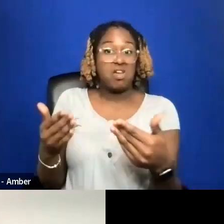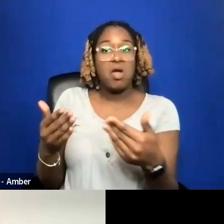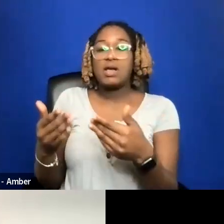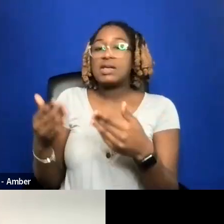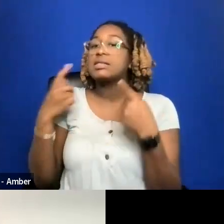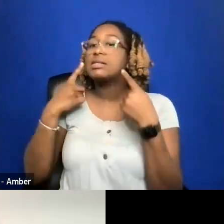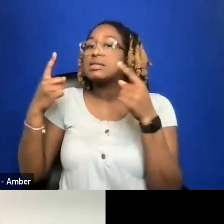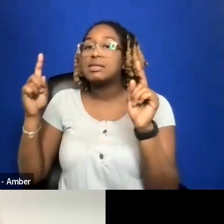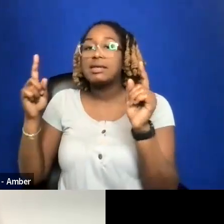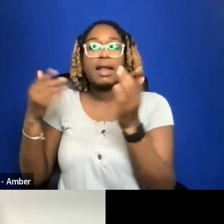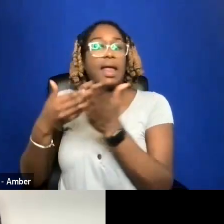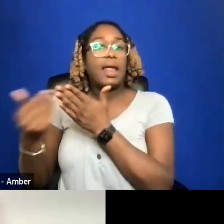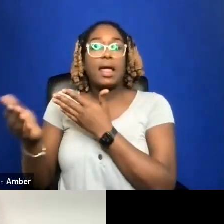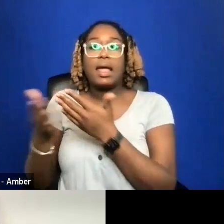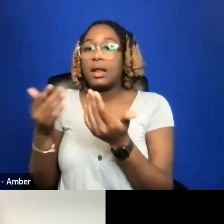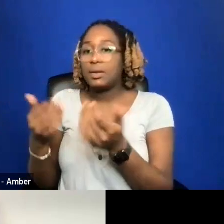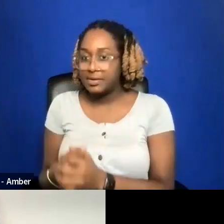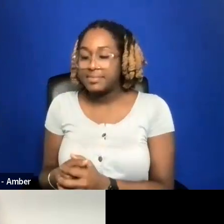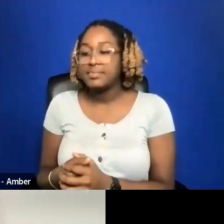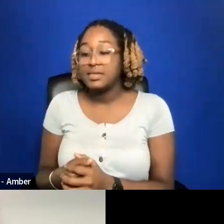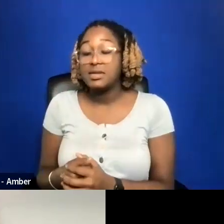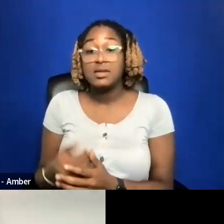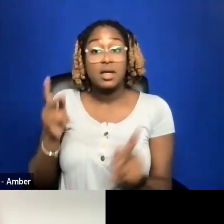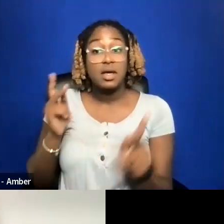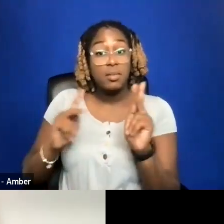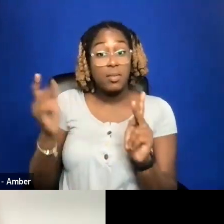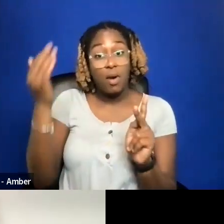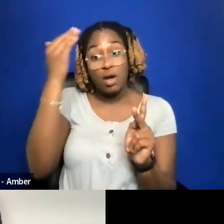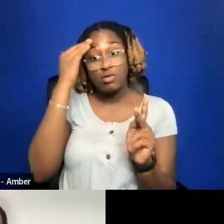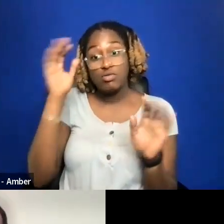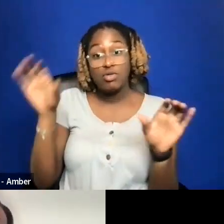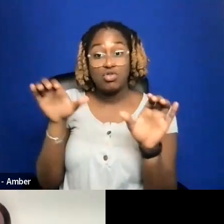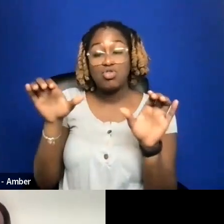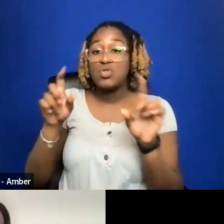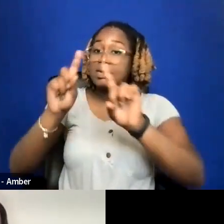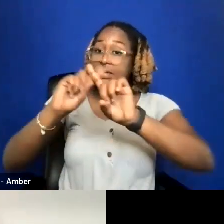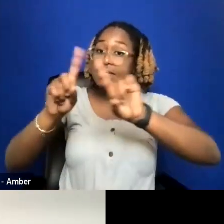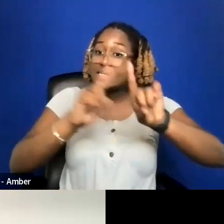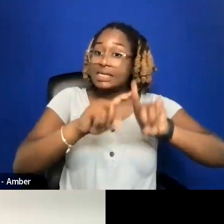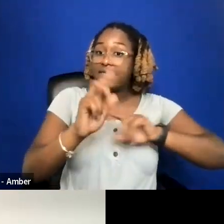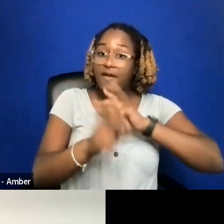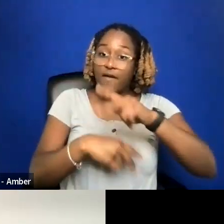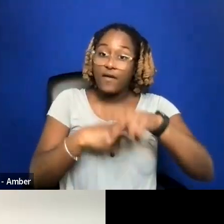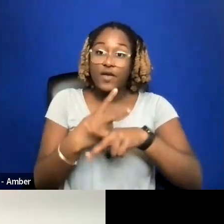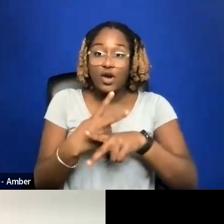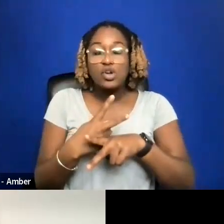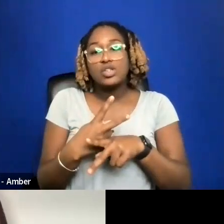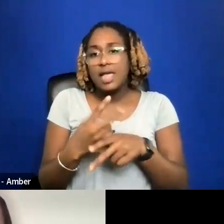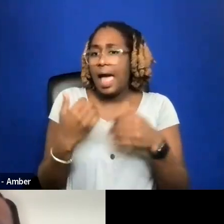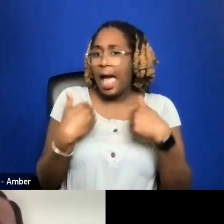THE PEOPLE THEY KNOW THAT DO VERSIONS OF DISTRIBUTORS AND ALSO HAVE DIFFERENT VERSIONS SO I DON'T